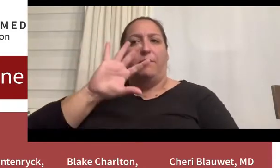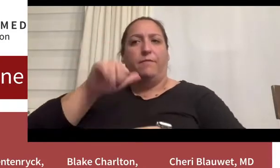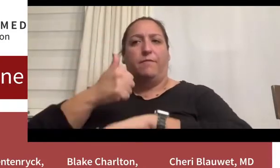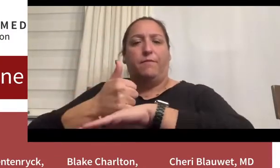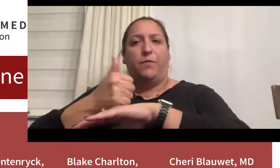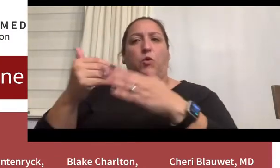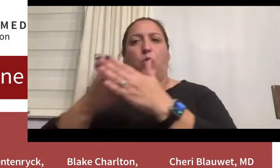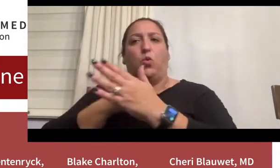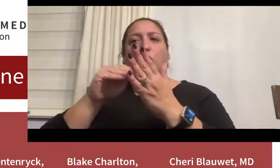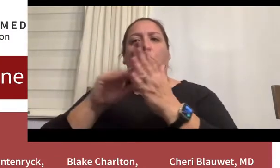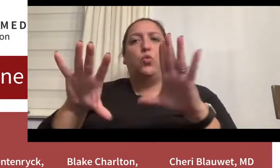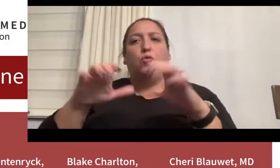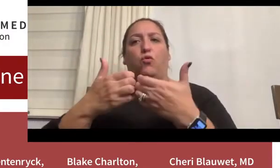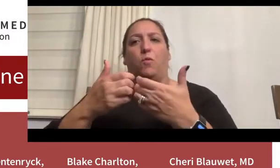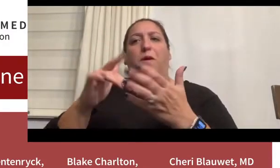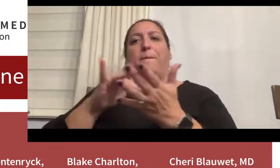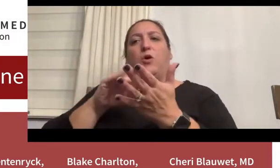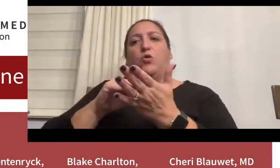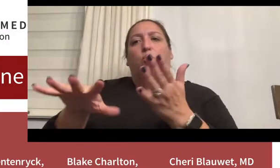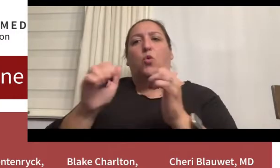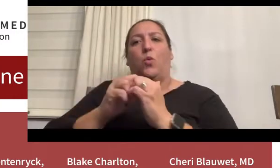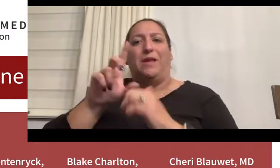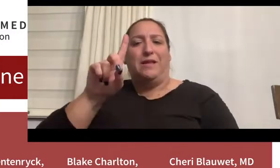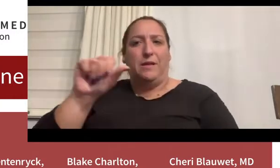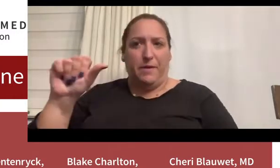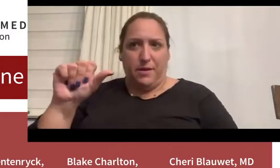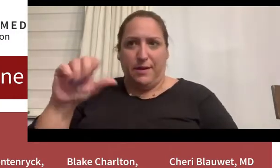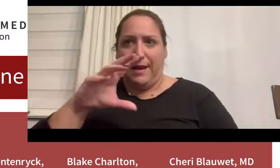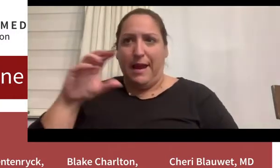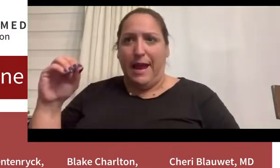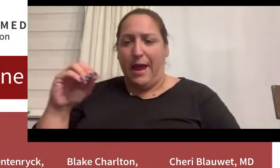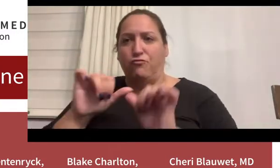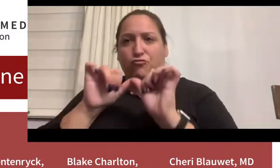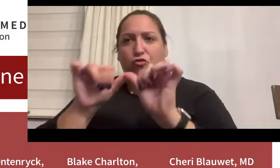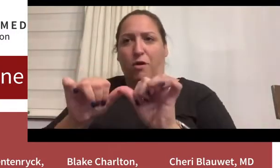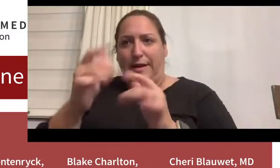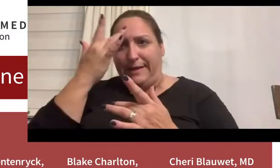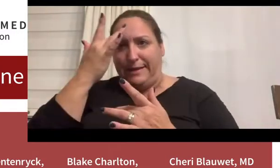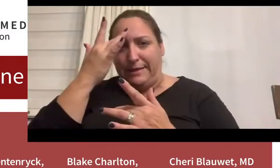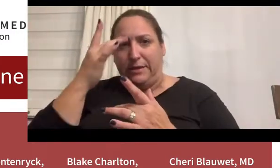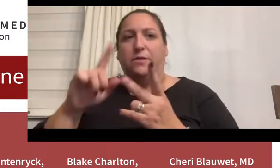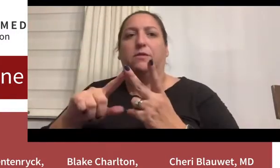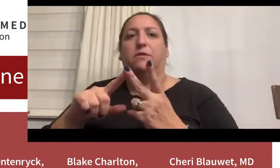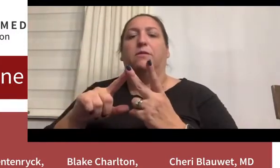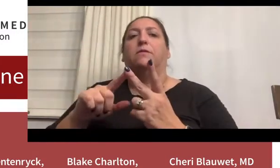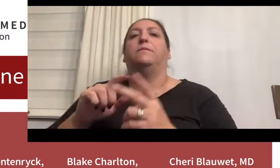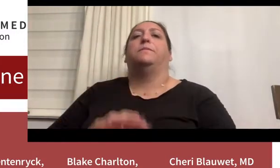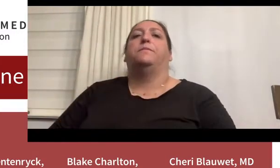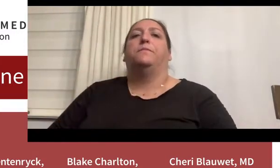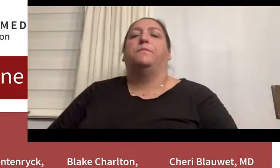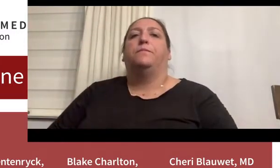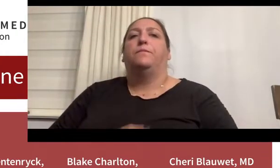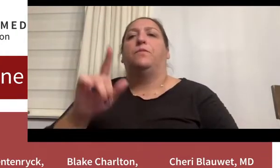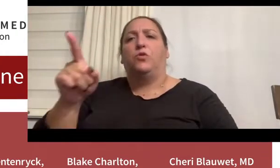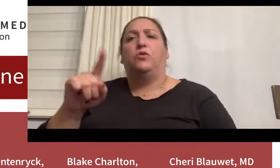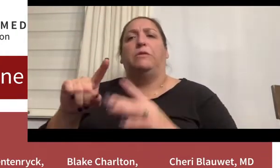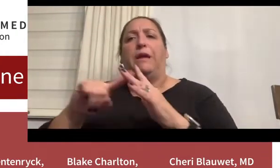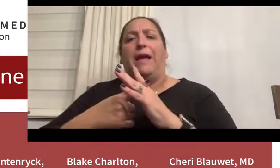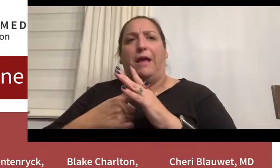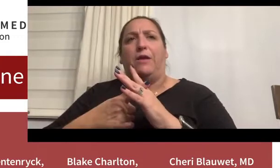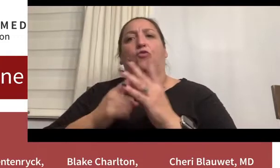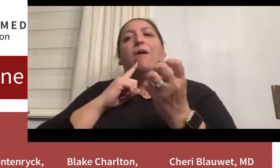Medical Students with Disability and Chronic Illness (MSDCI), to advocate for disability